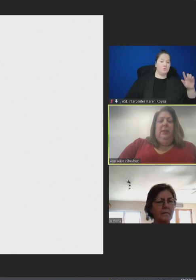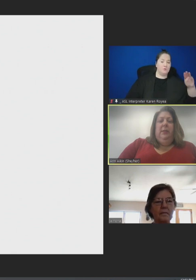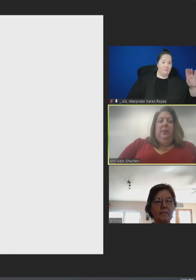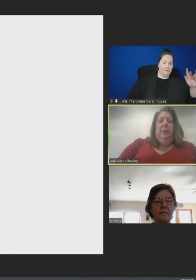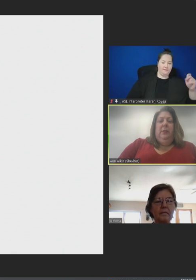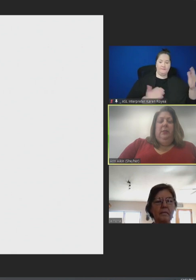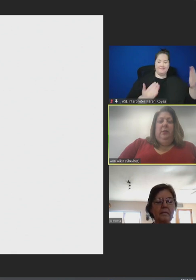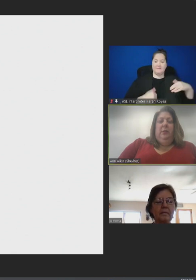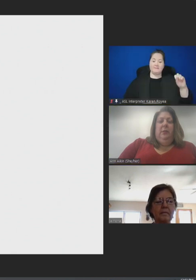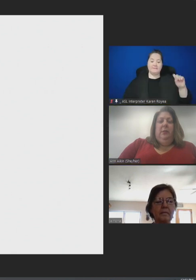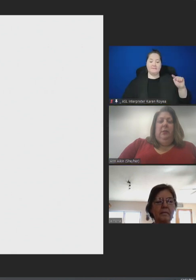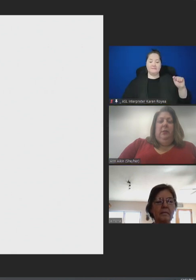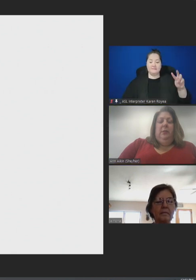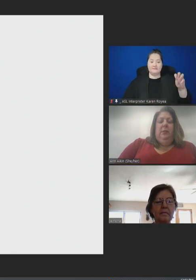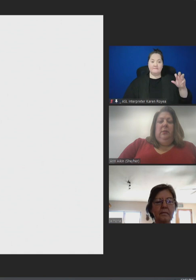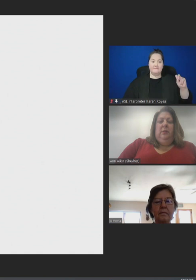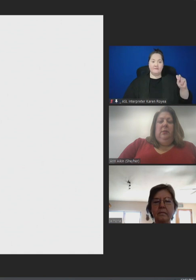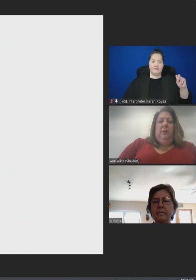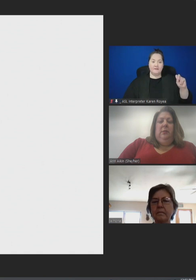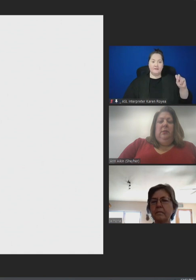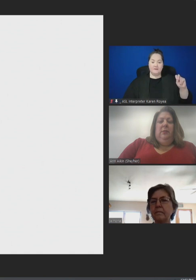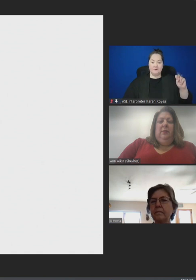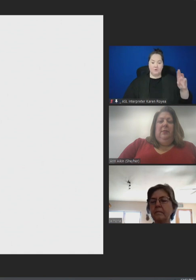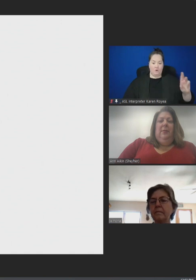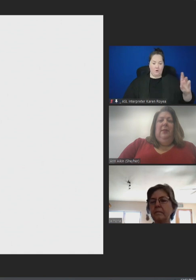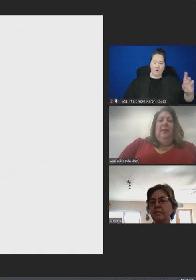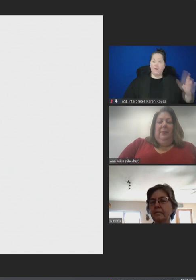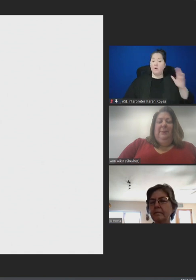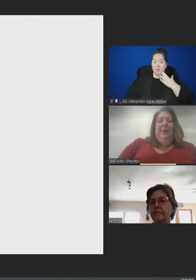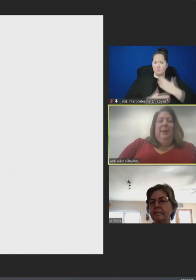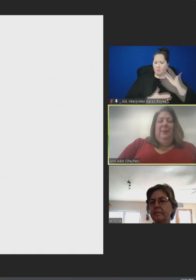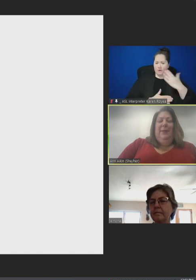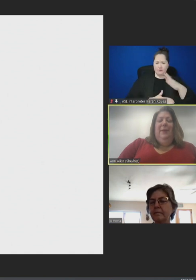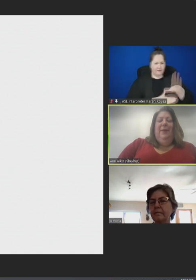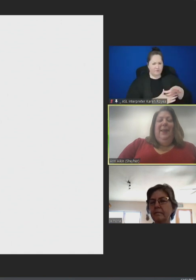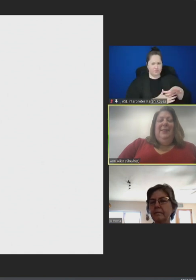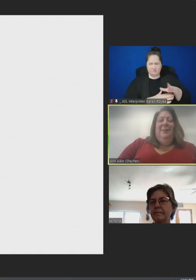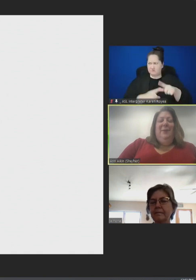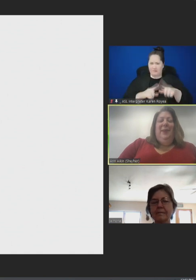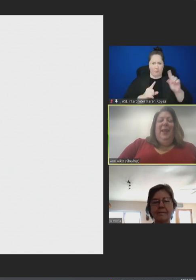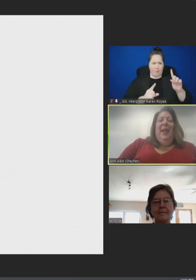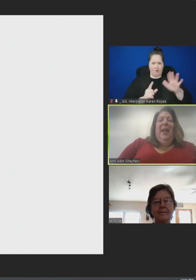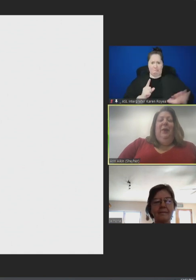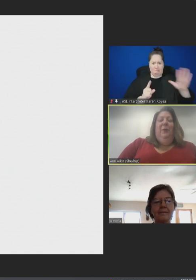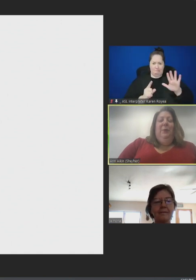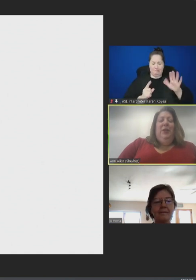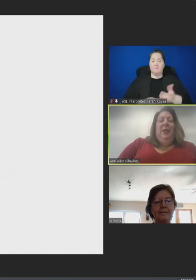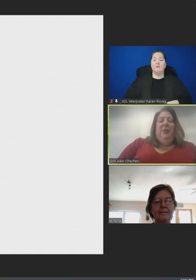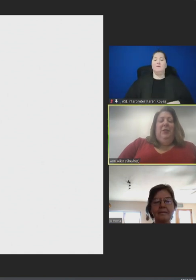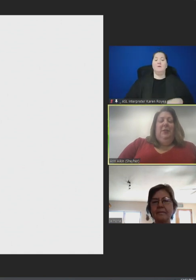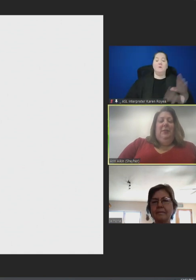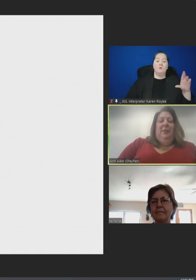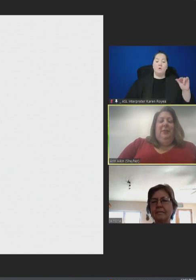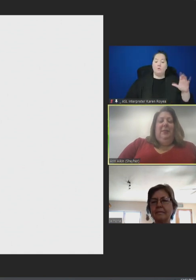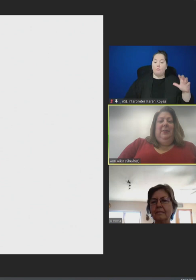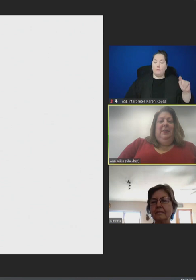Stephen Rinderknecht: Good morning, or afternoon. Ann Aikin: Depending on where you are. Yes. Good morning. Robert Schecter?